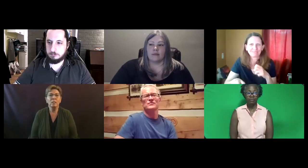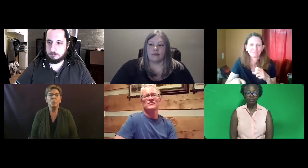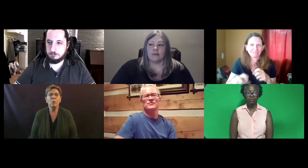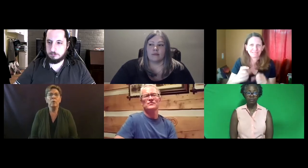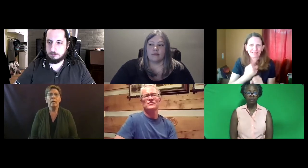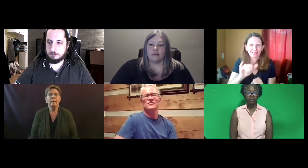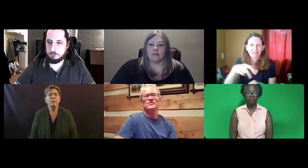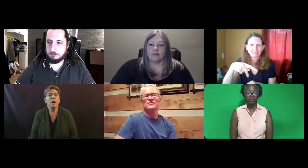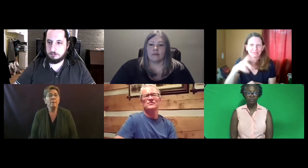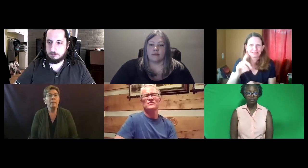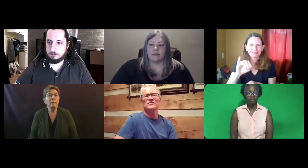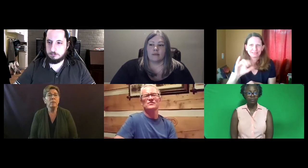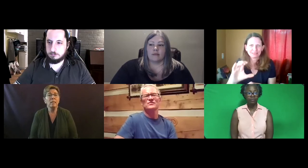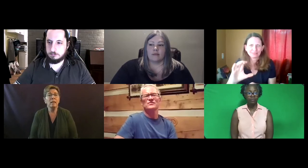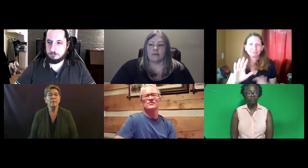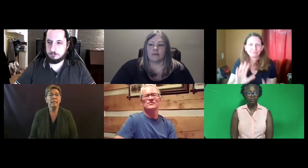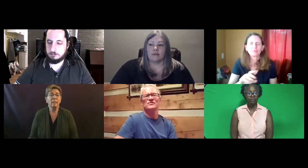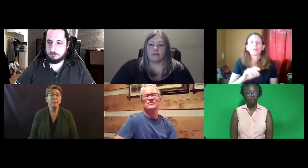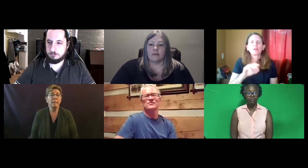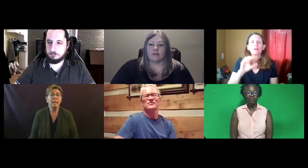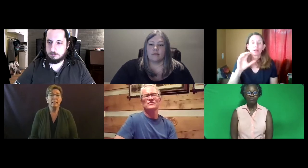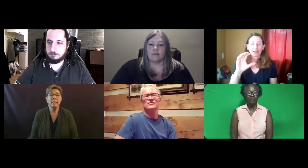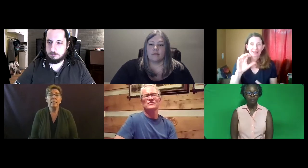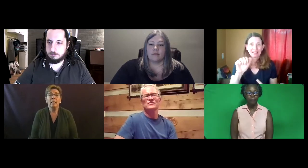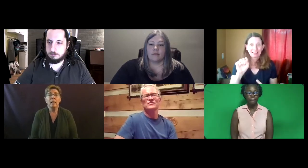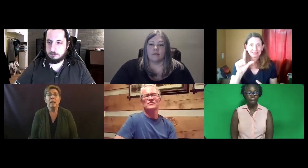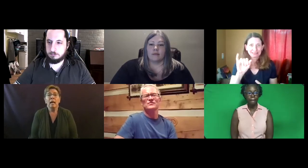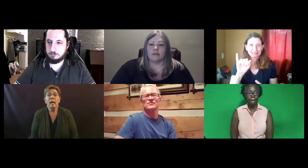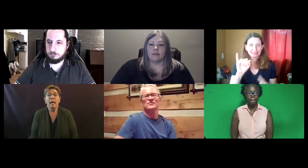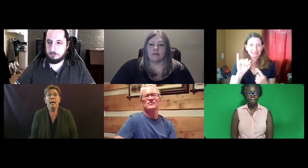So they dropped it. It was tough to get that PDIC.